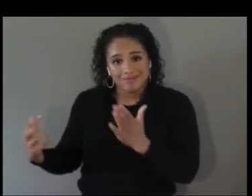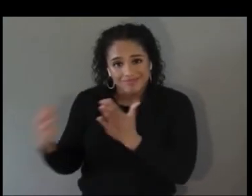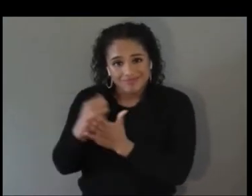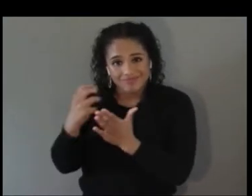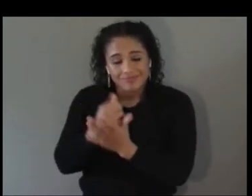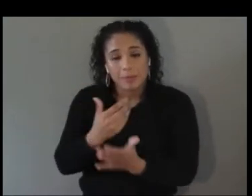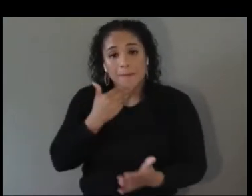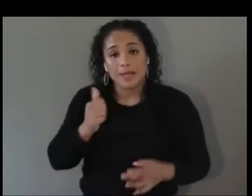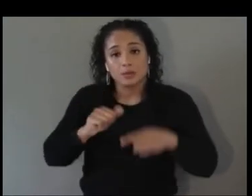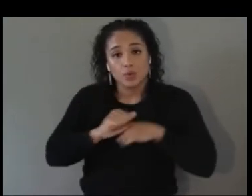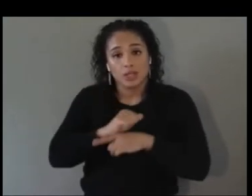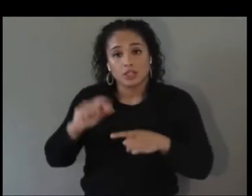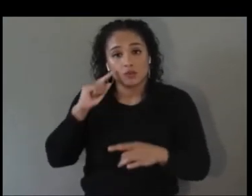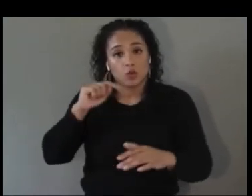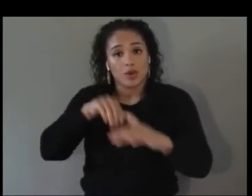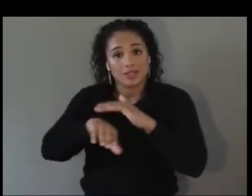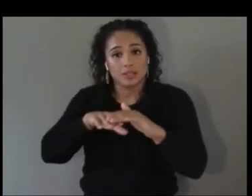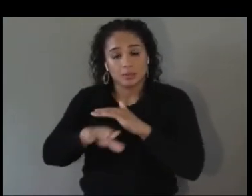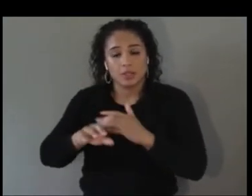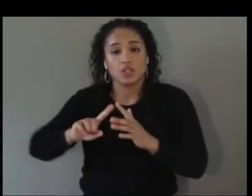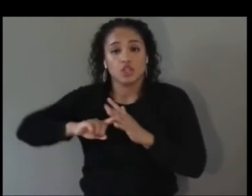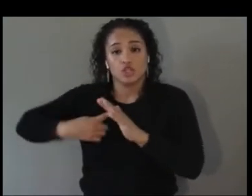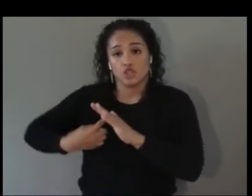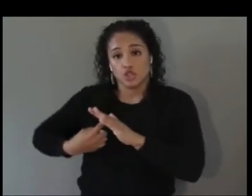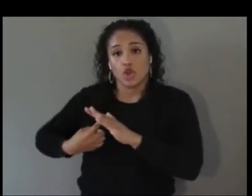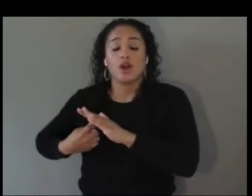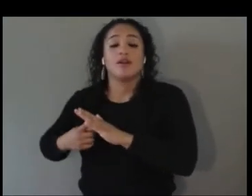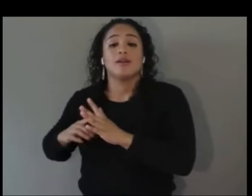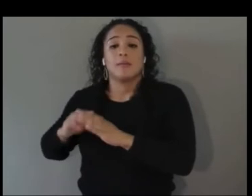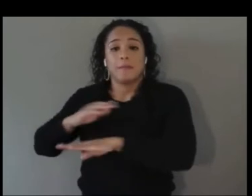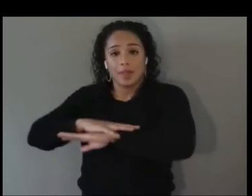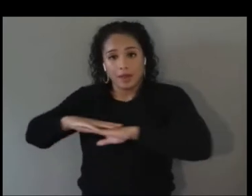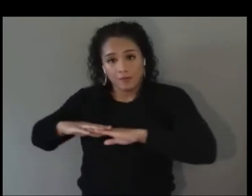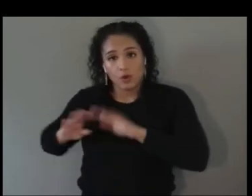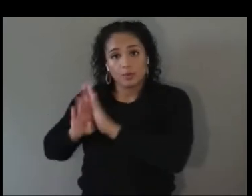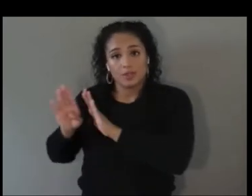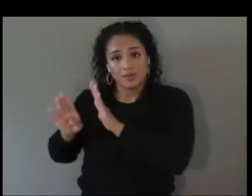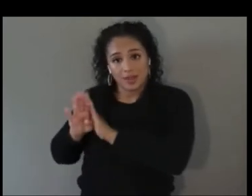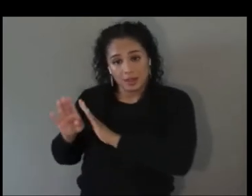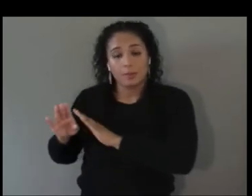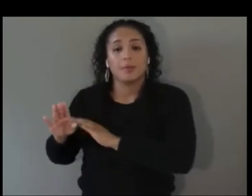platform development layer and give the tools and plug-ins to people who need to develop the tools